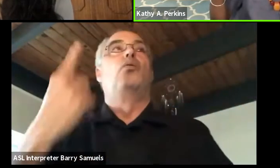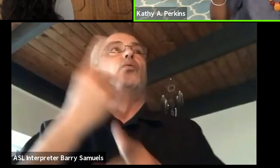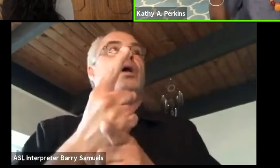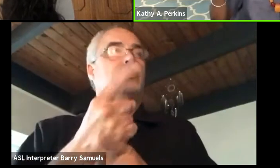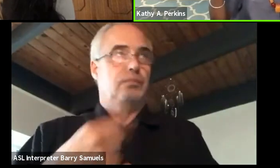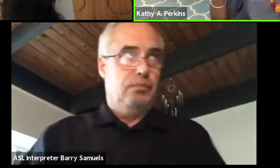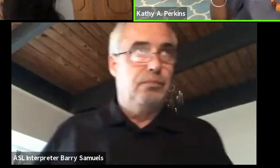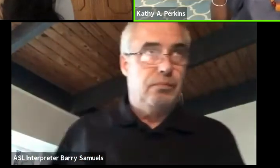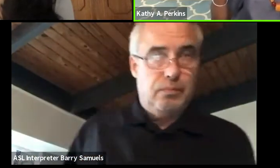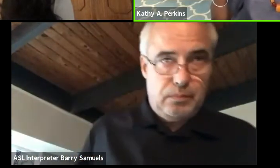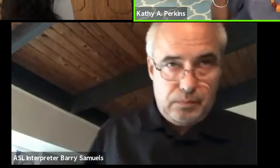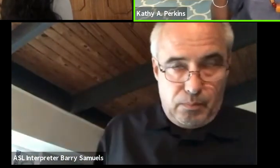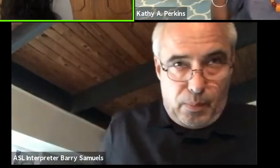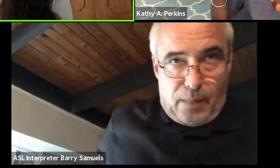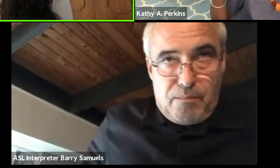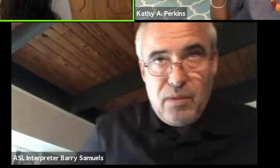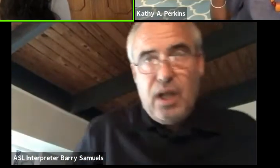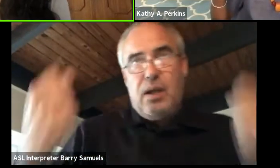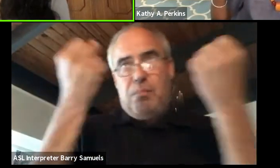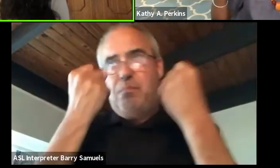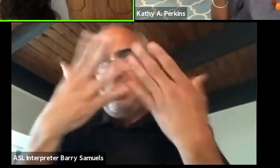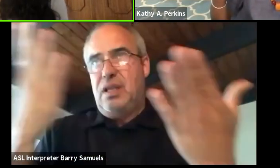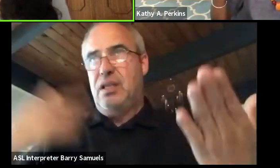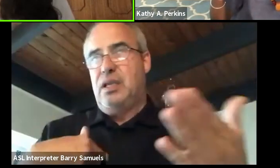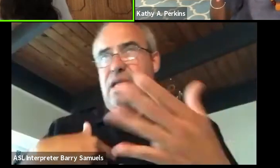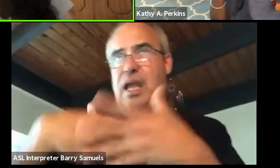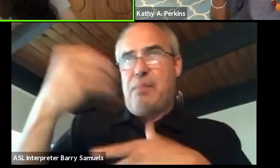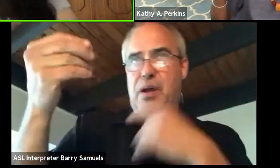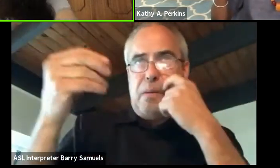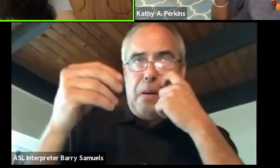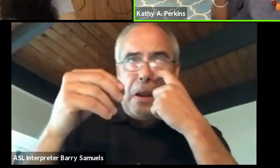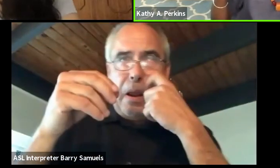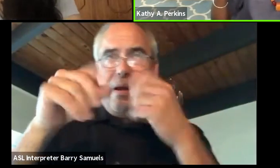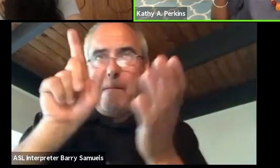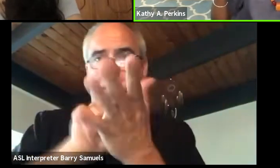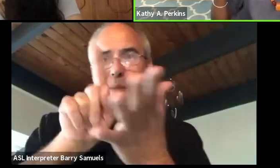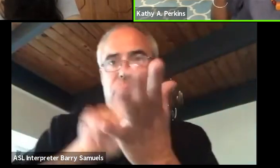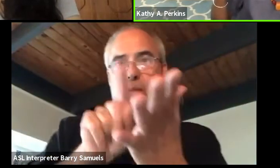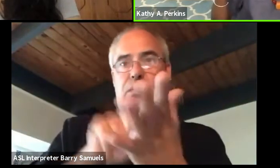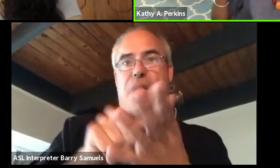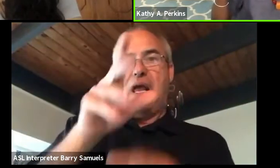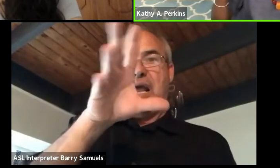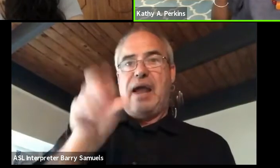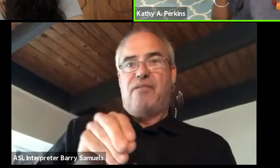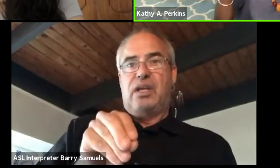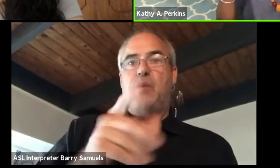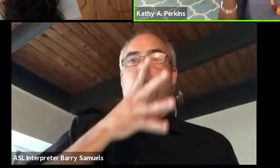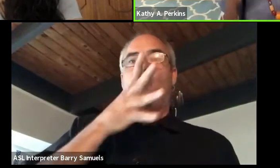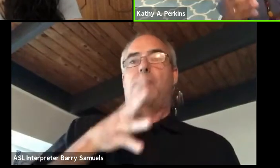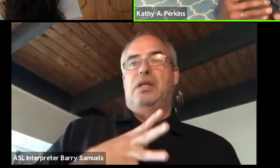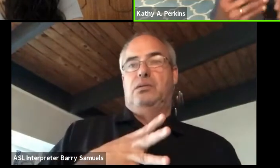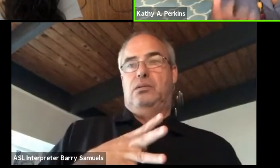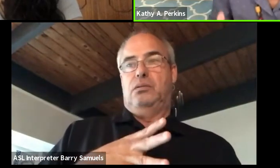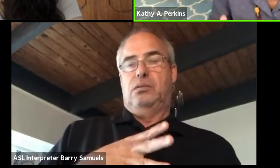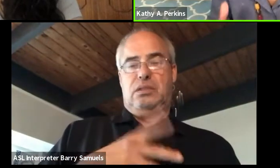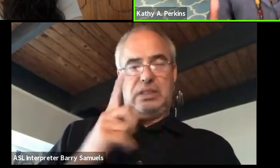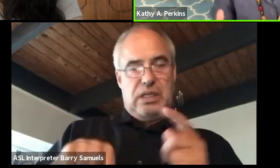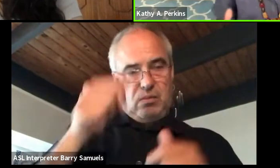a lot of things came up out of the publication of the African women. And I don't remember if it was Dr. Lahamba